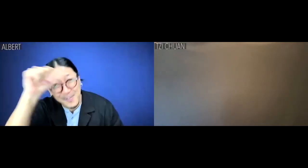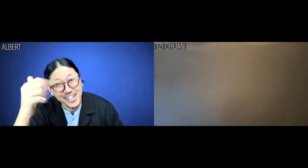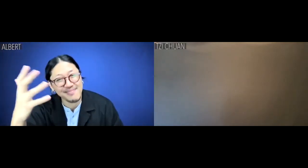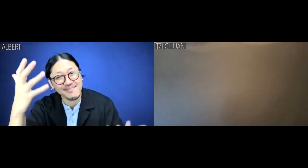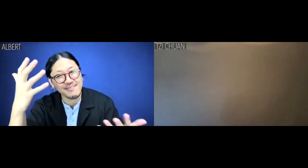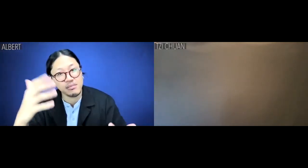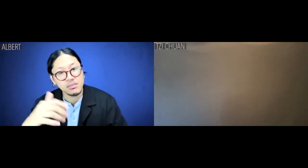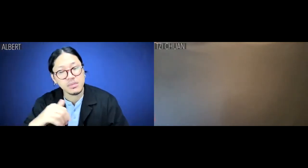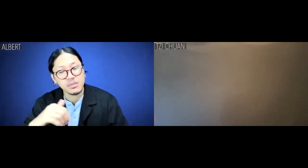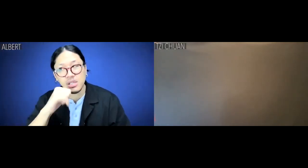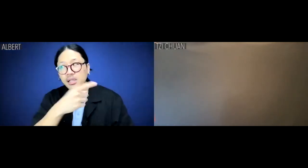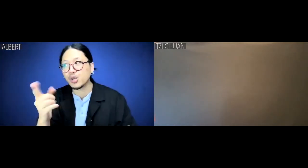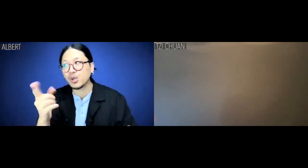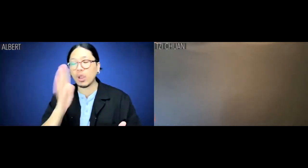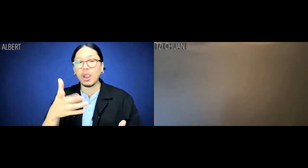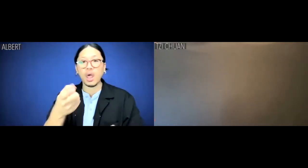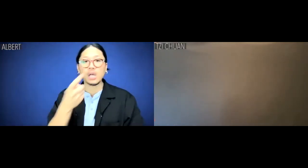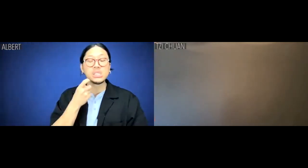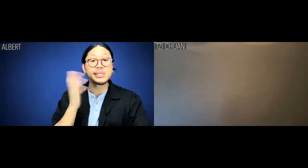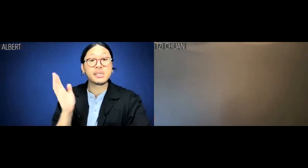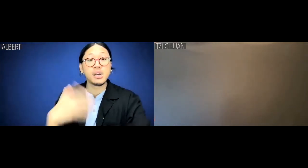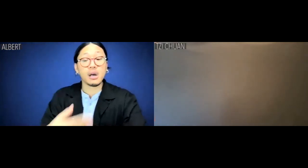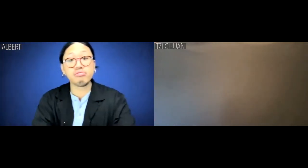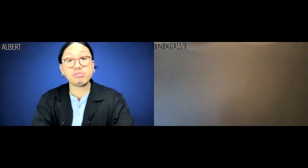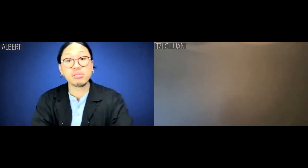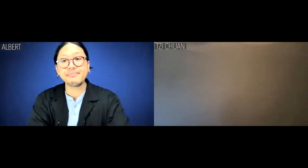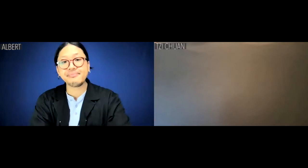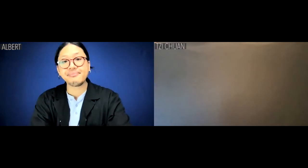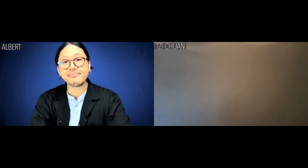Albert? Not that you guys ever ask.